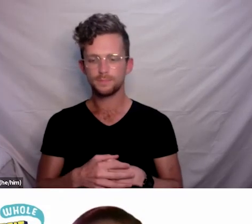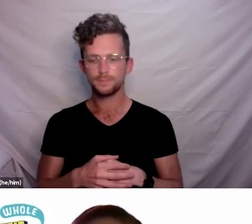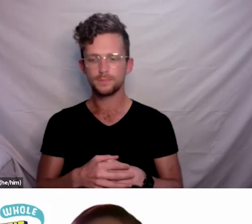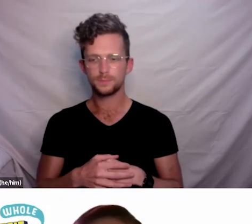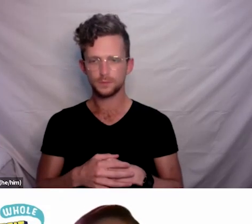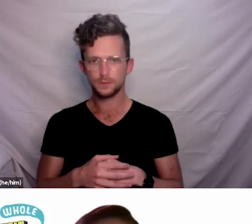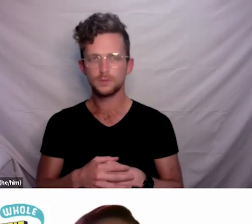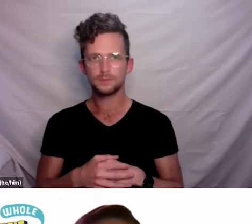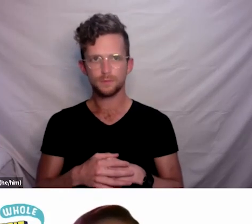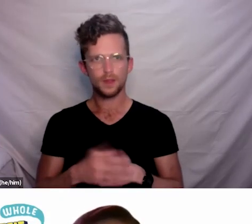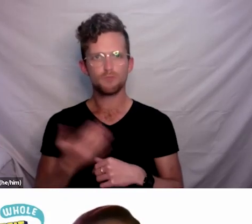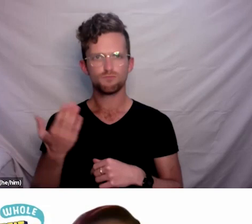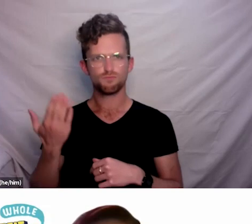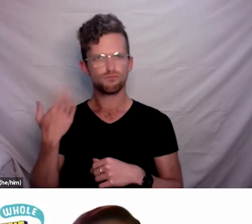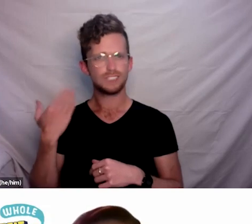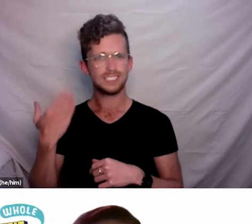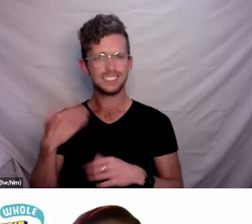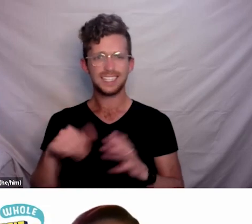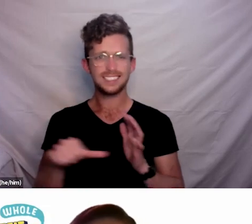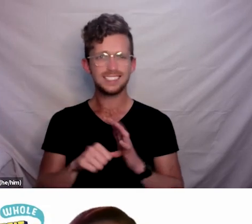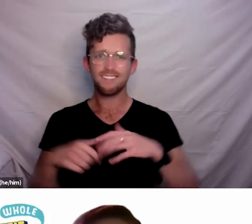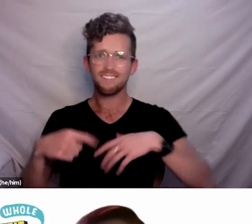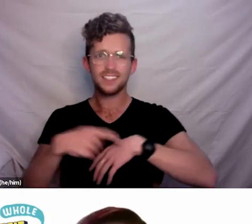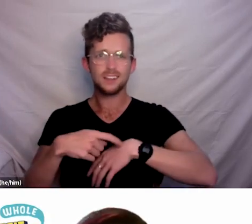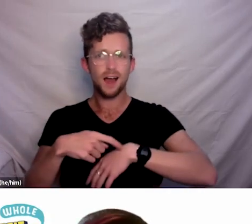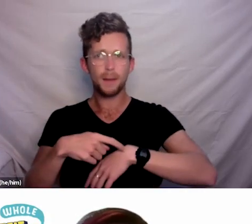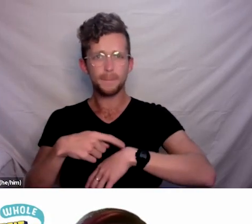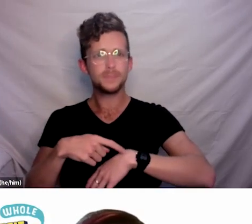difficult times people are going through right now, to influence the future